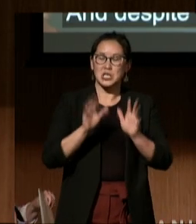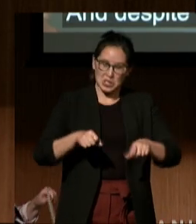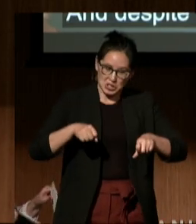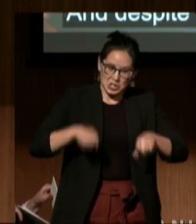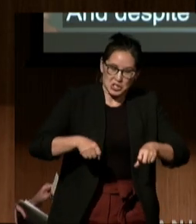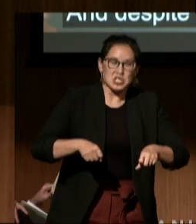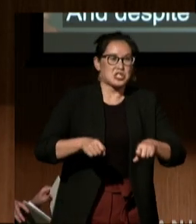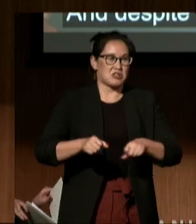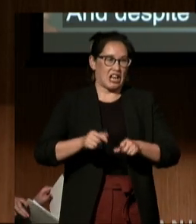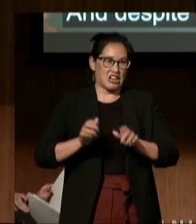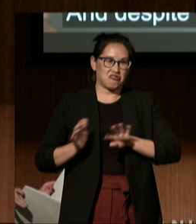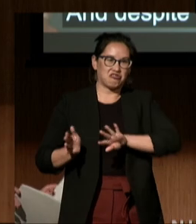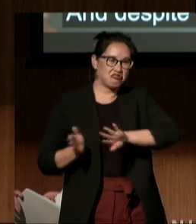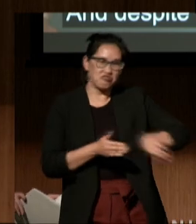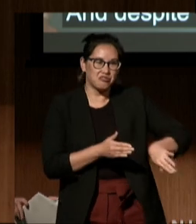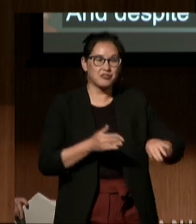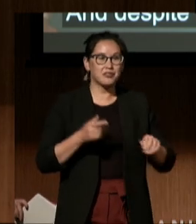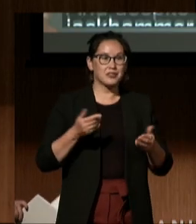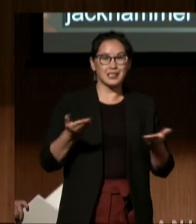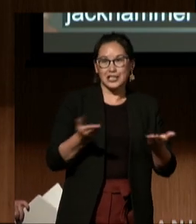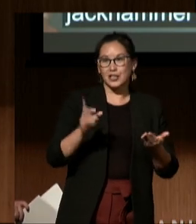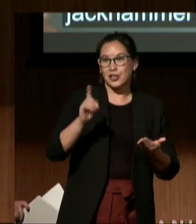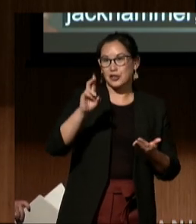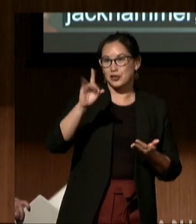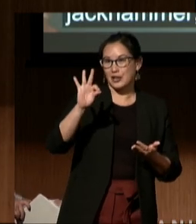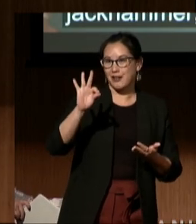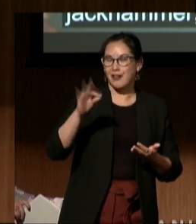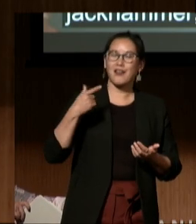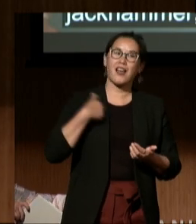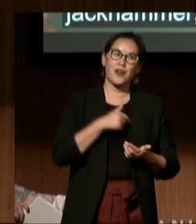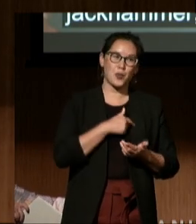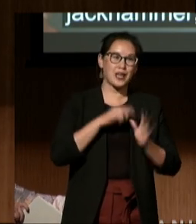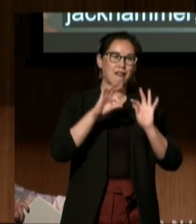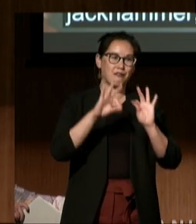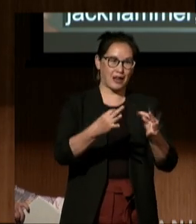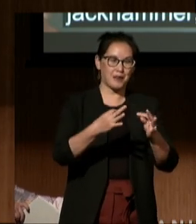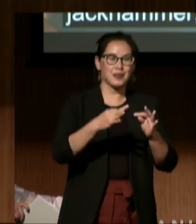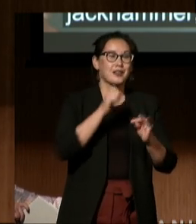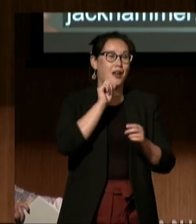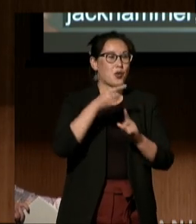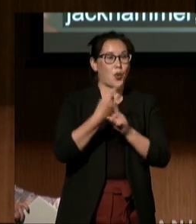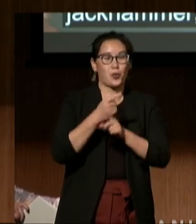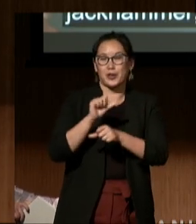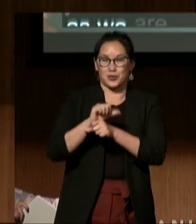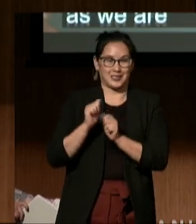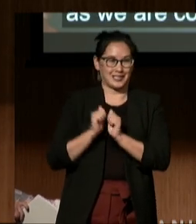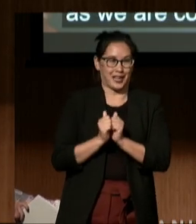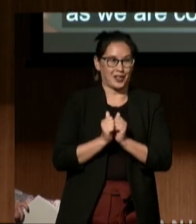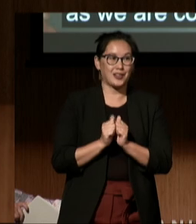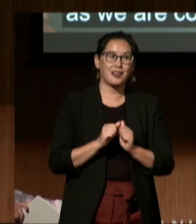at DREDF, we are just as much a family as we are colleagues. Up on the screen are photos of me